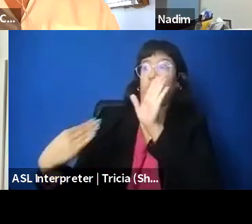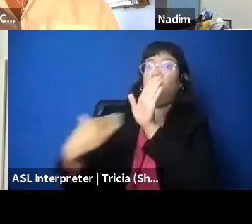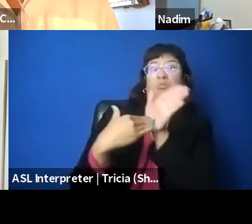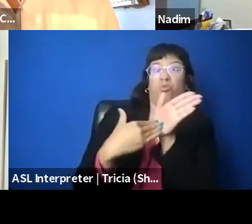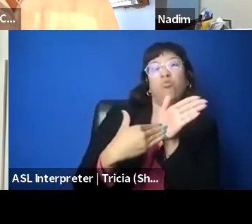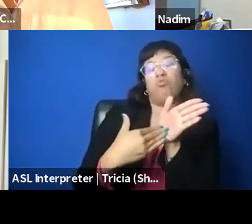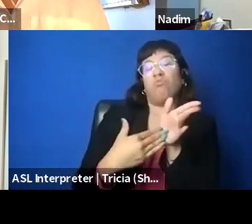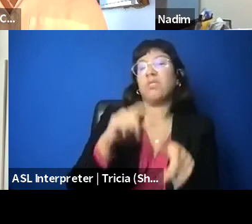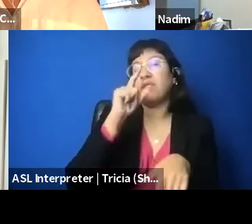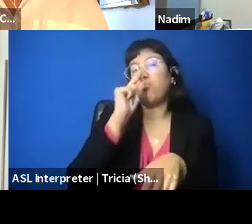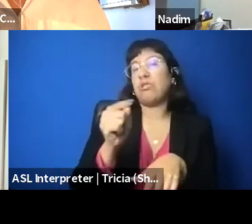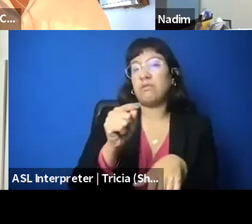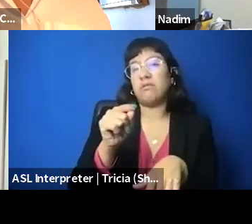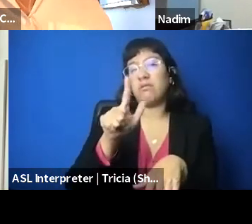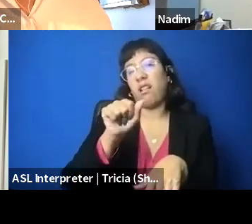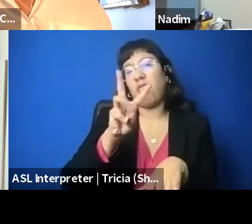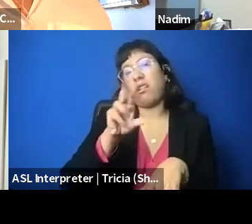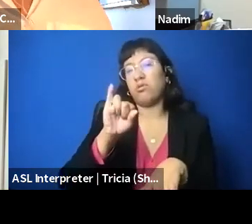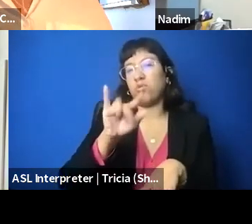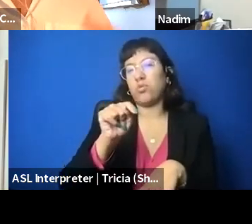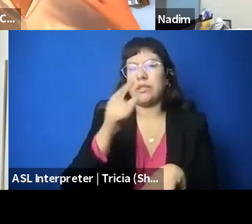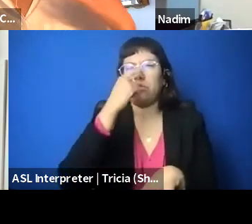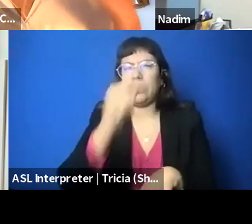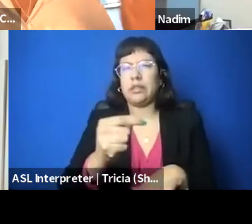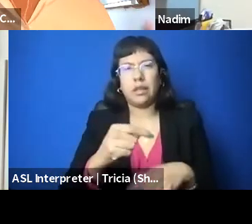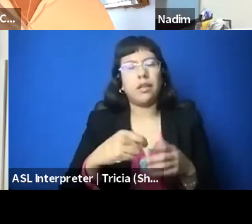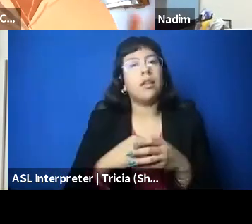for several reasons. In addition to the fact that we have an amazing client,